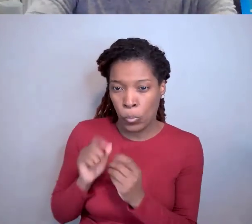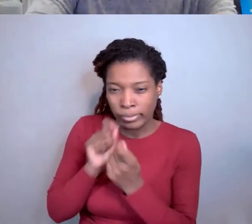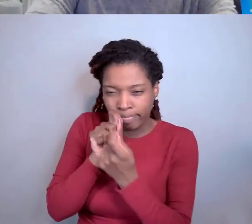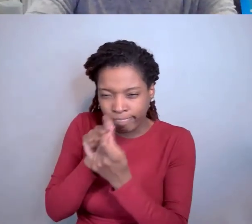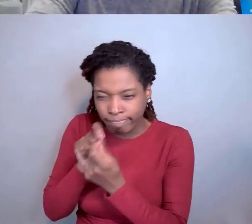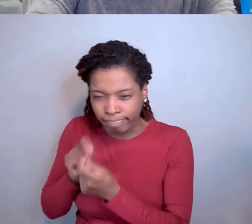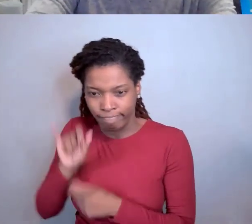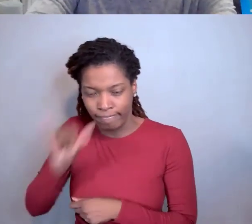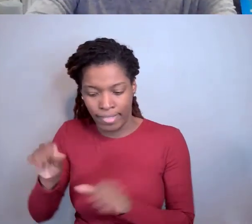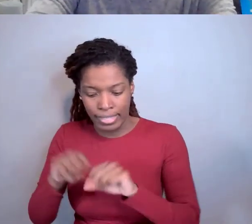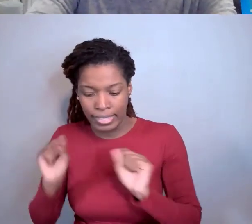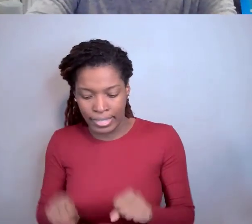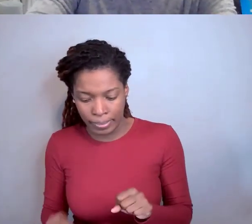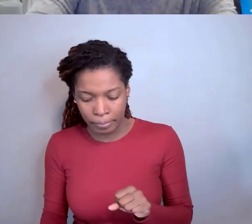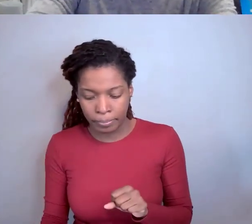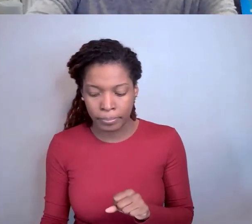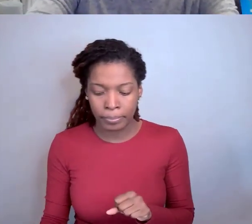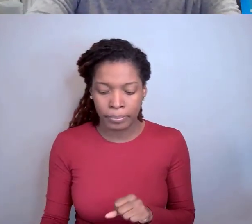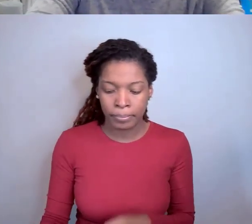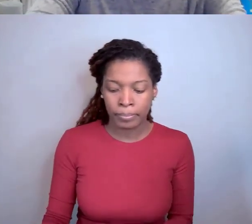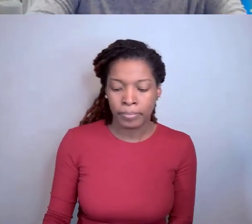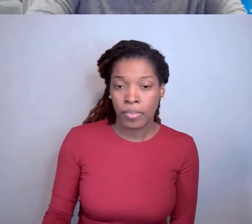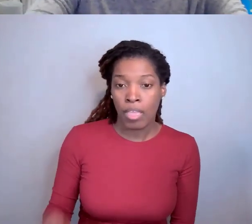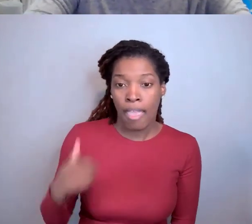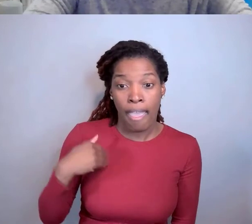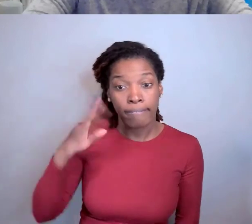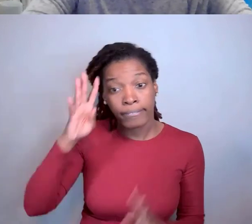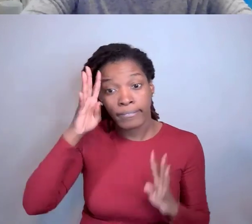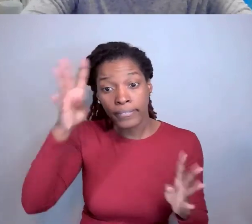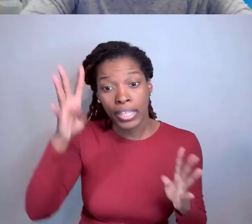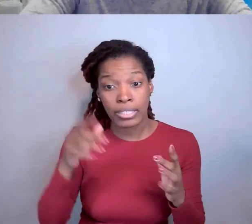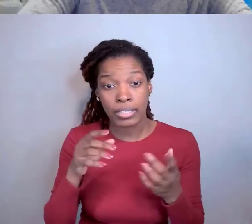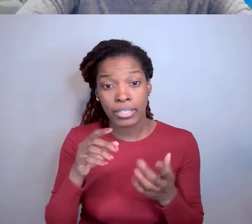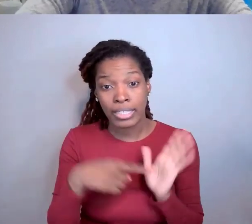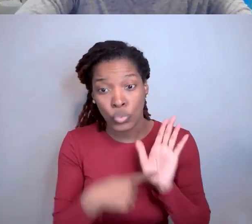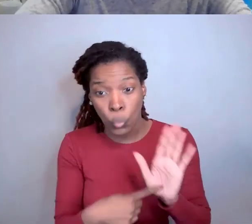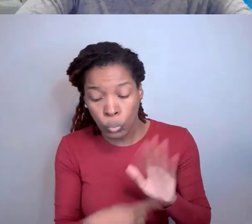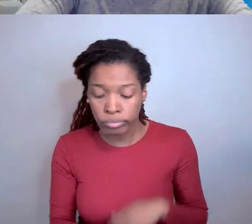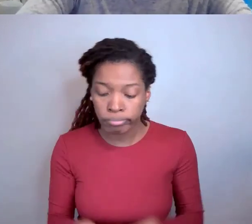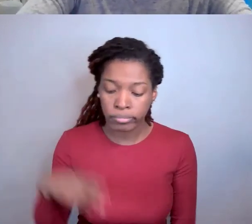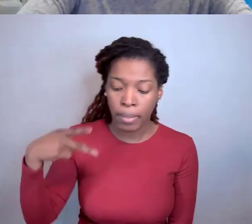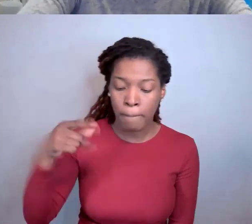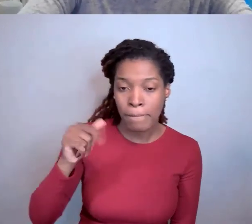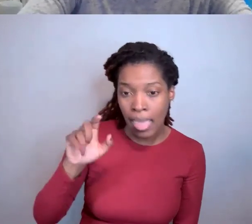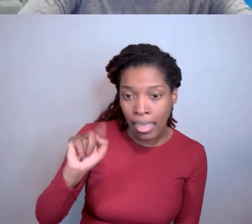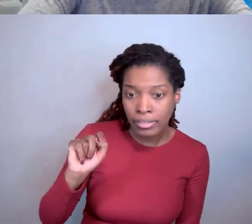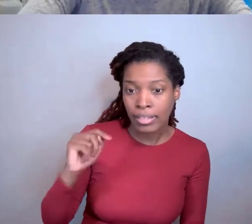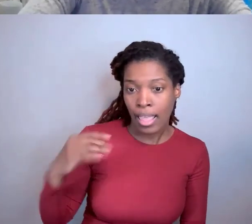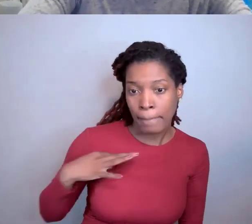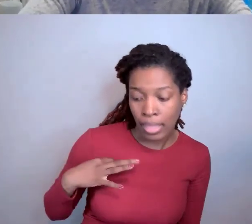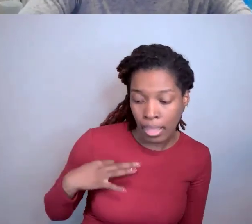We have invention disclosures. You upload your patent applications. We have government support clauses and utilization reports